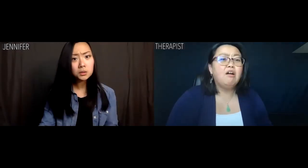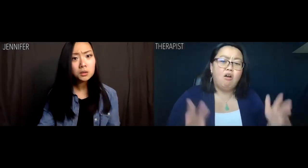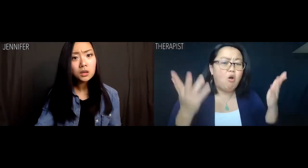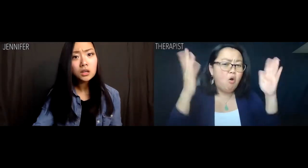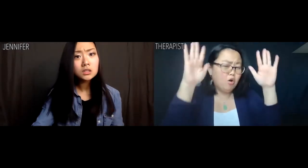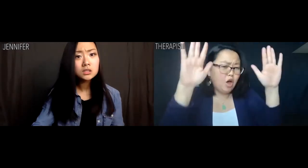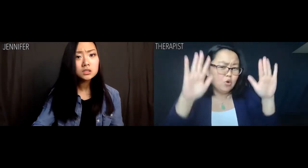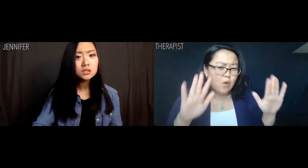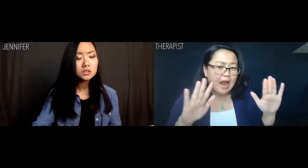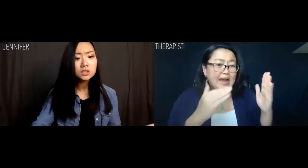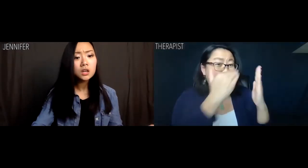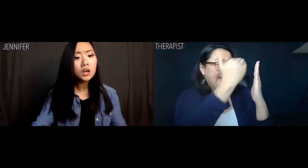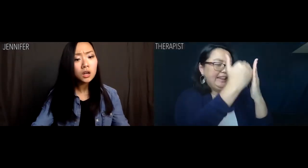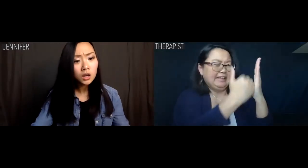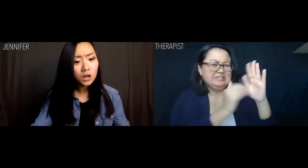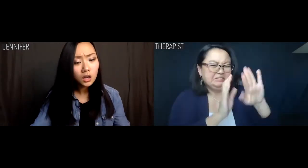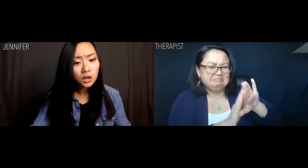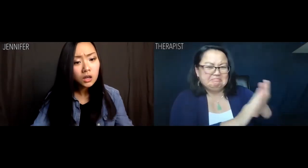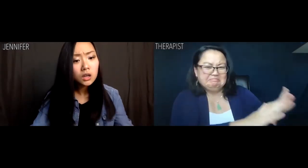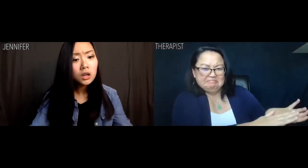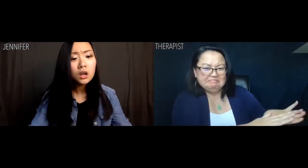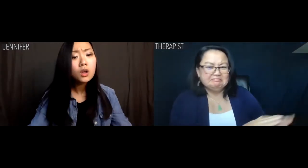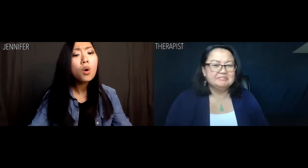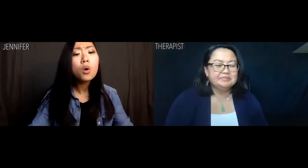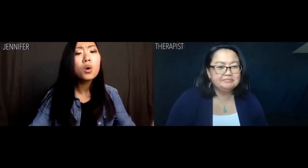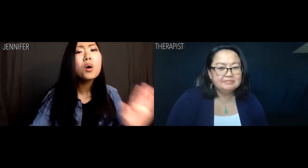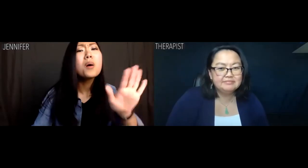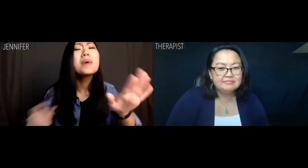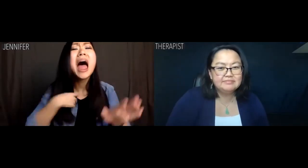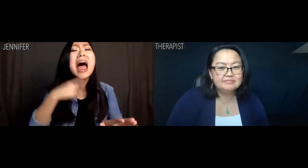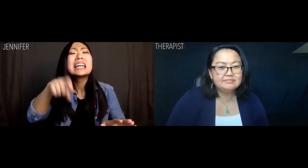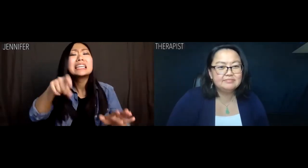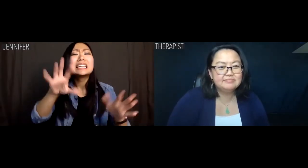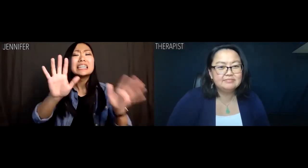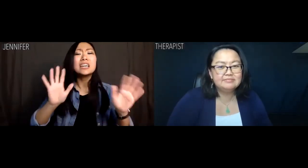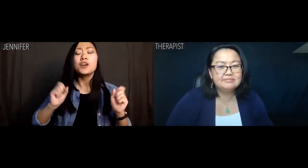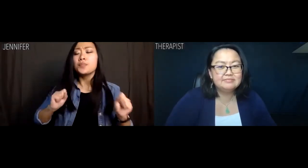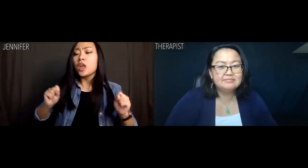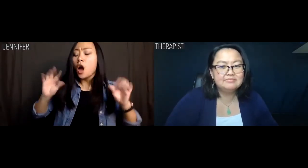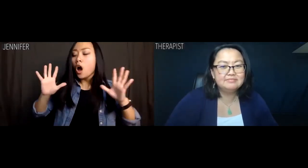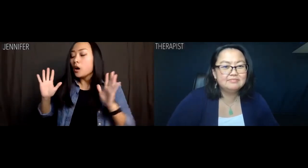Therapist: That's great. So putting aside these lists... Jennifer: I need those!